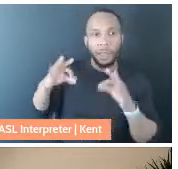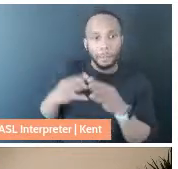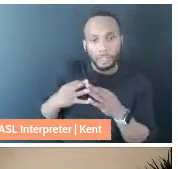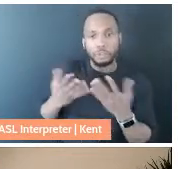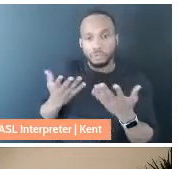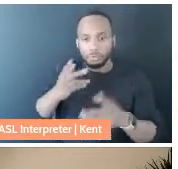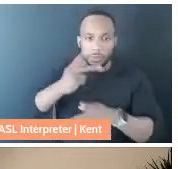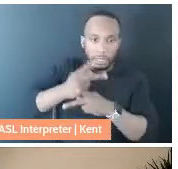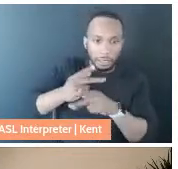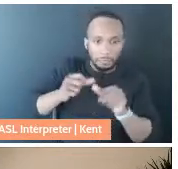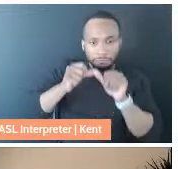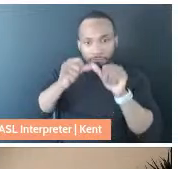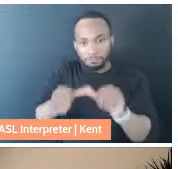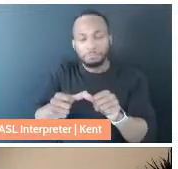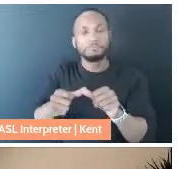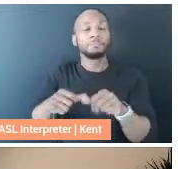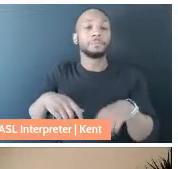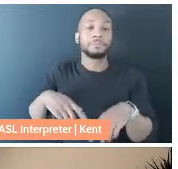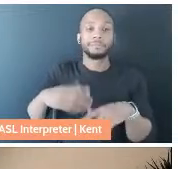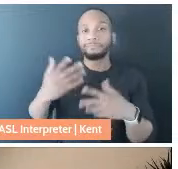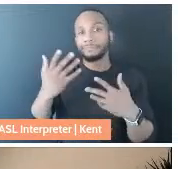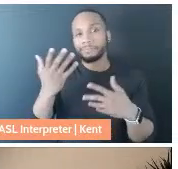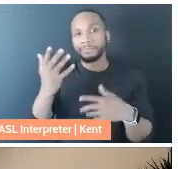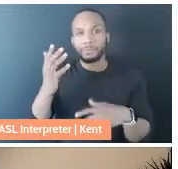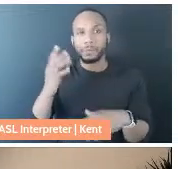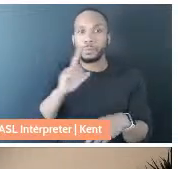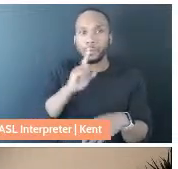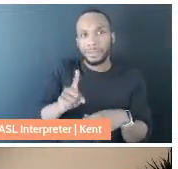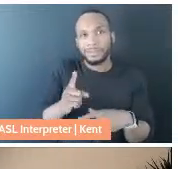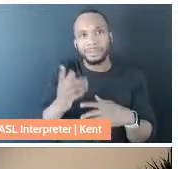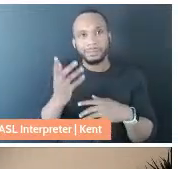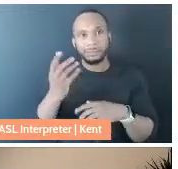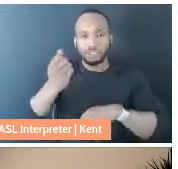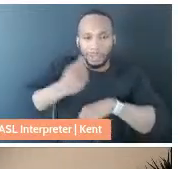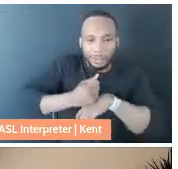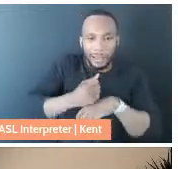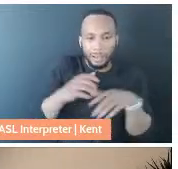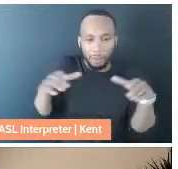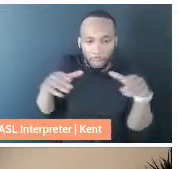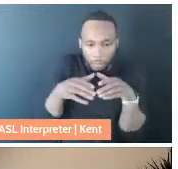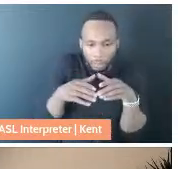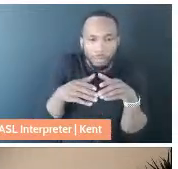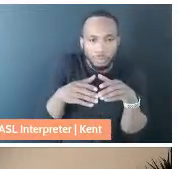are still maintaining a pretty shut down and closed physically, although we're on